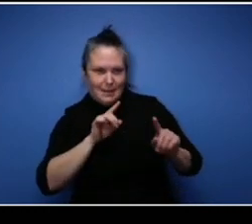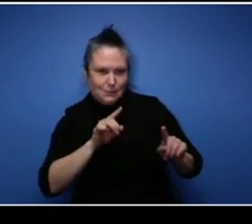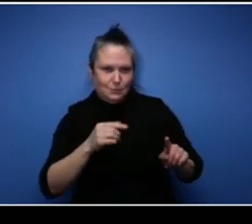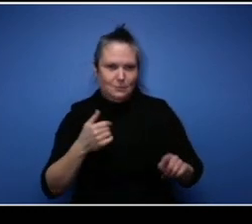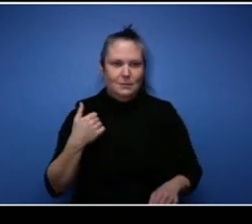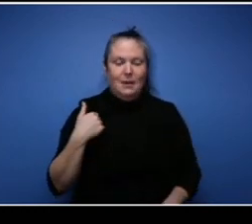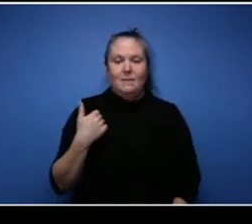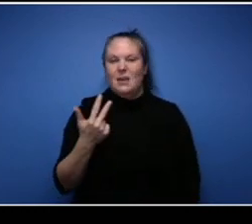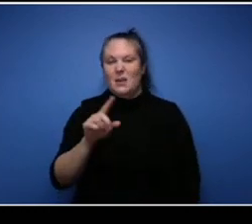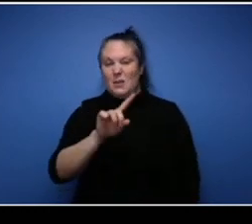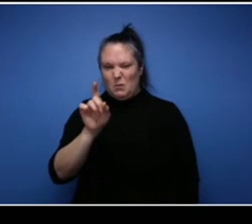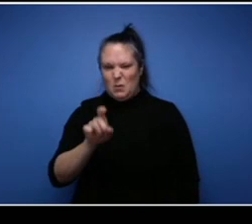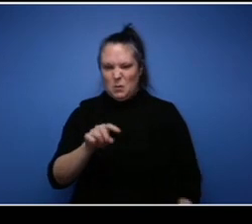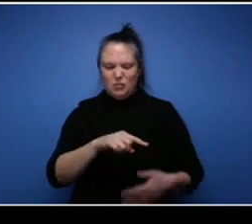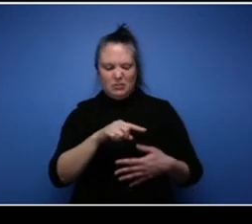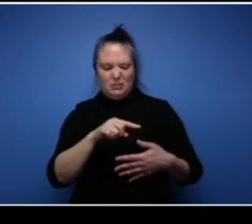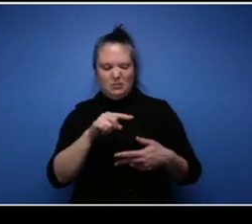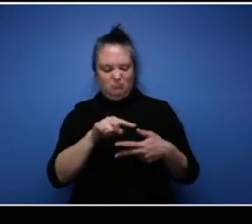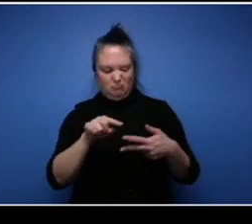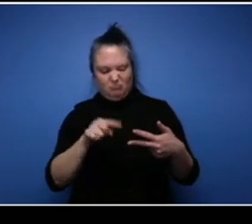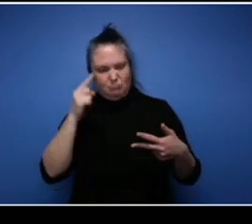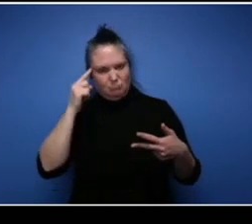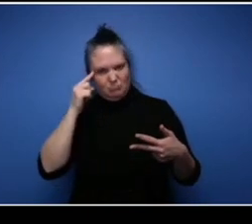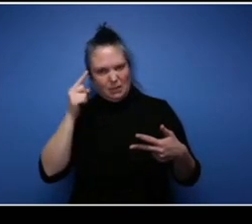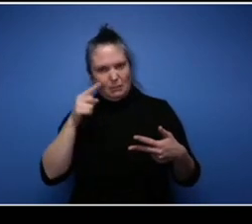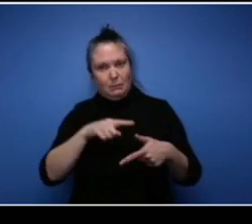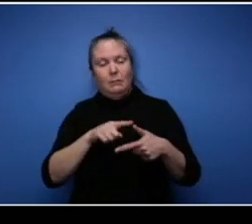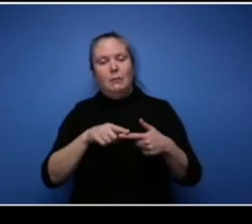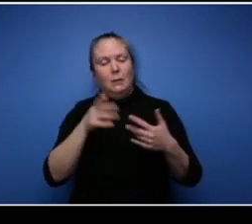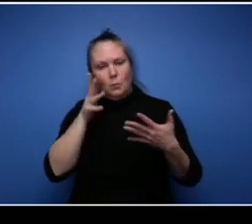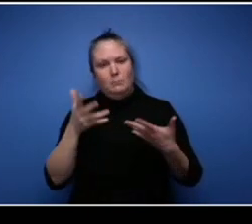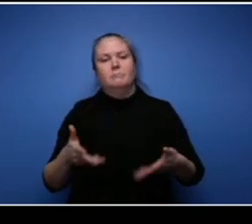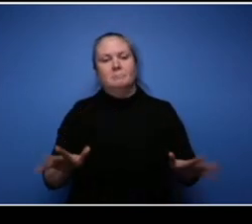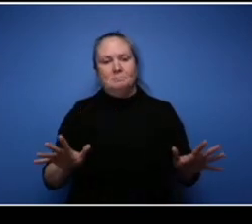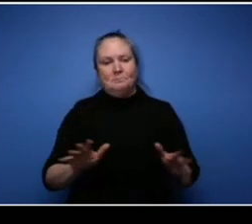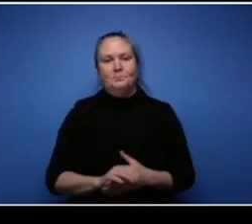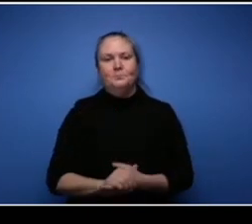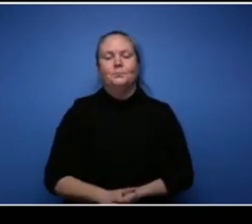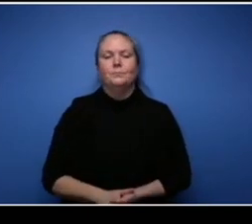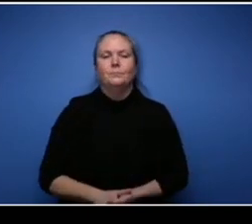I think to conclude this. So the question that I have for you Tia, but it's also going